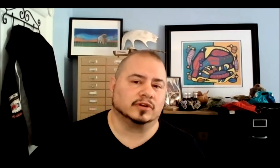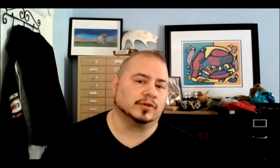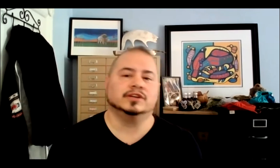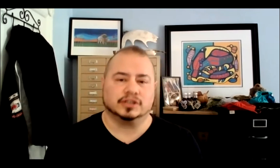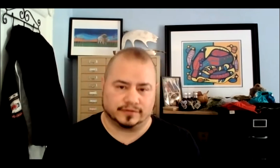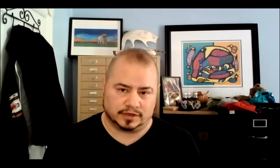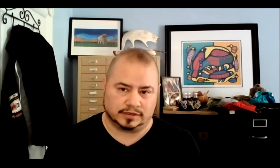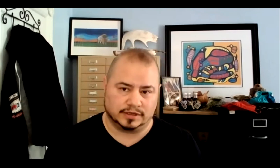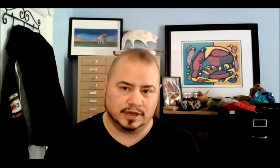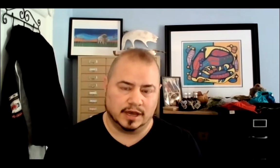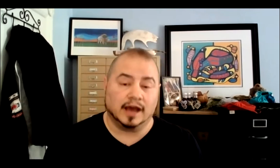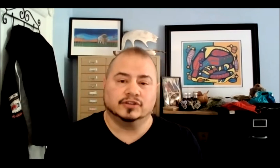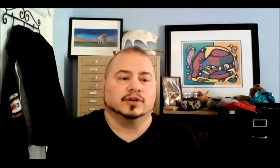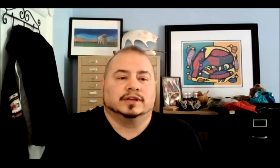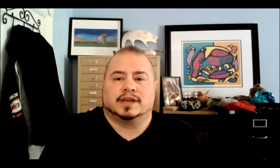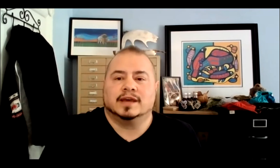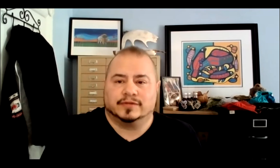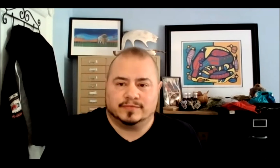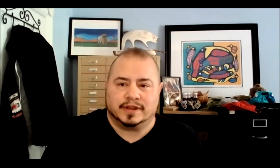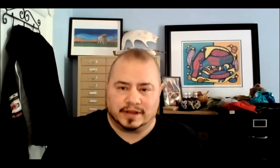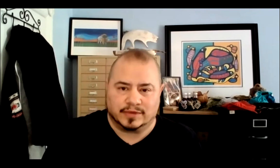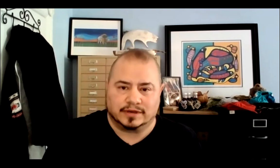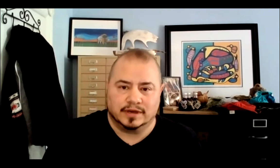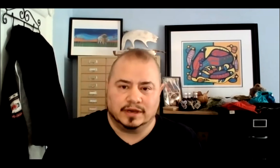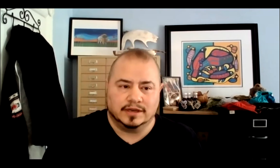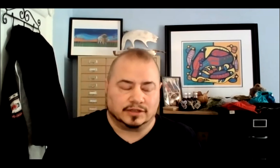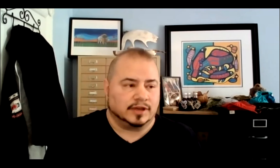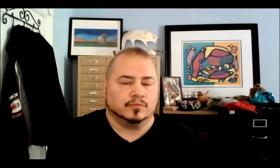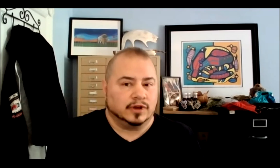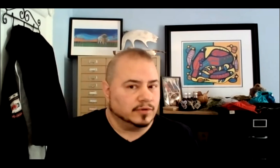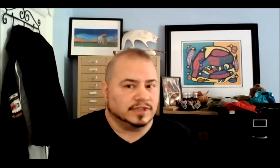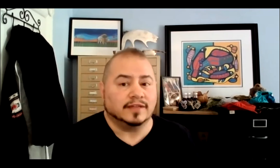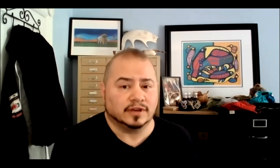the creation of things during a time of the pandemic. So, like, we always had the